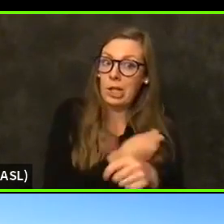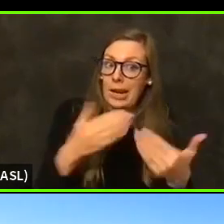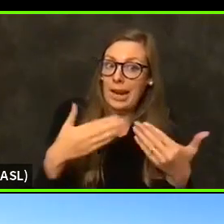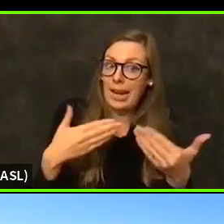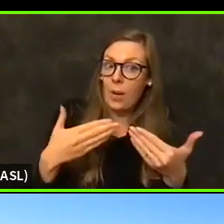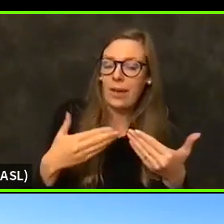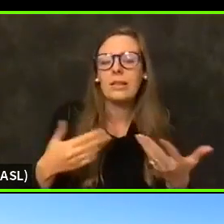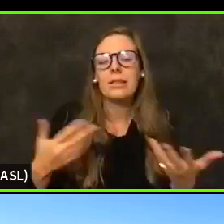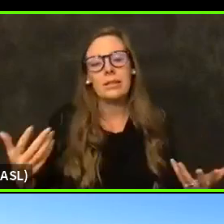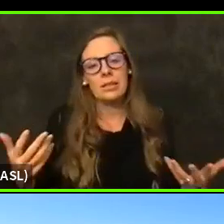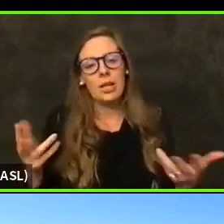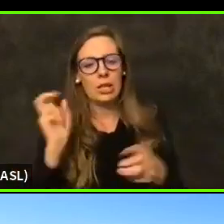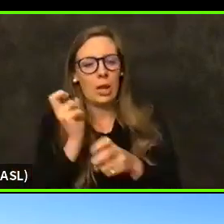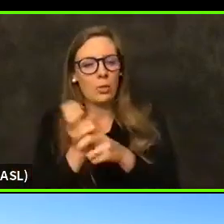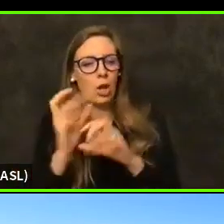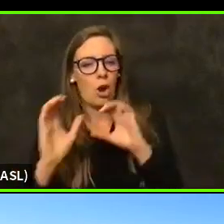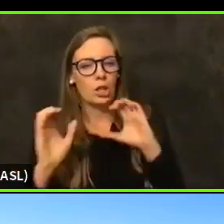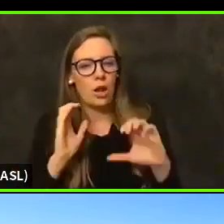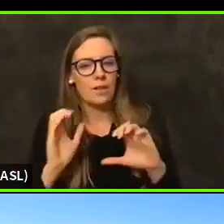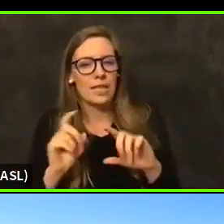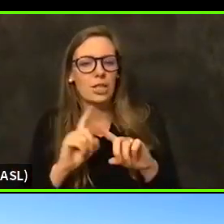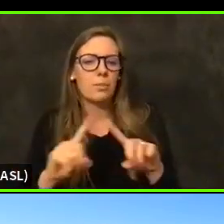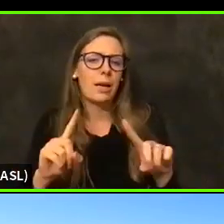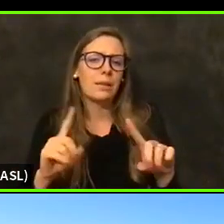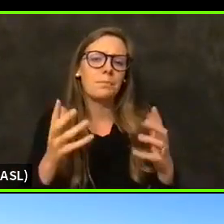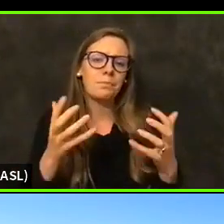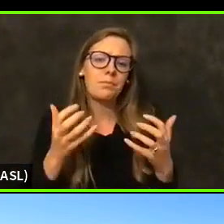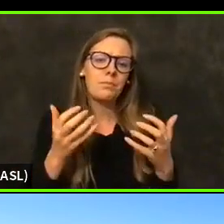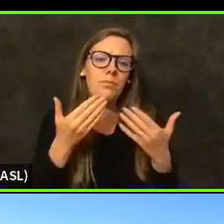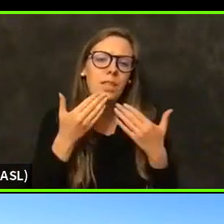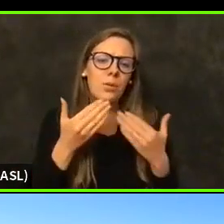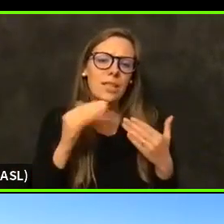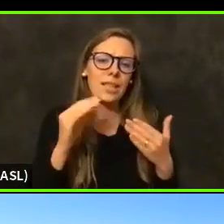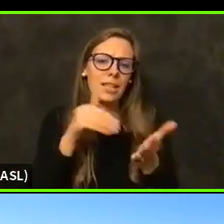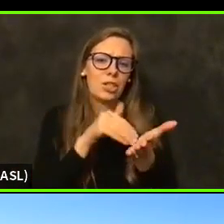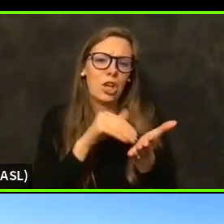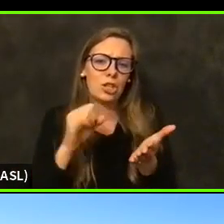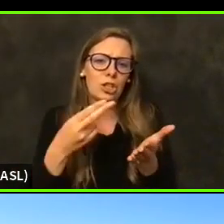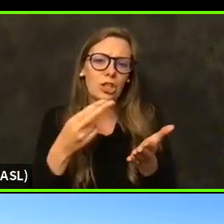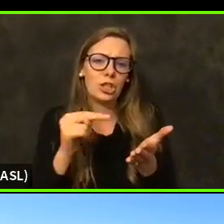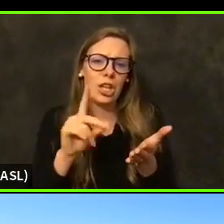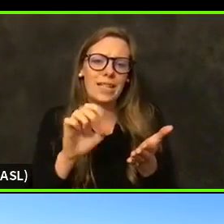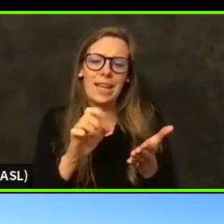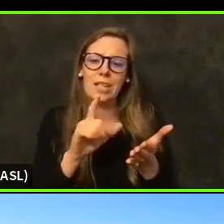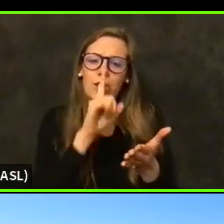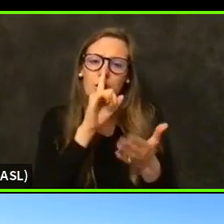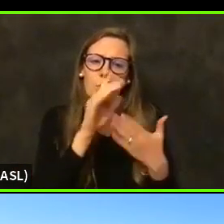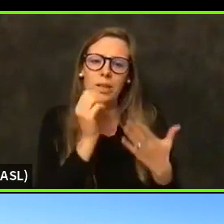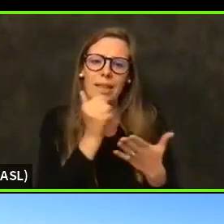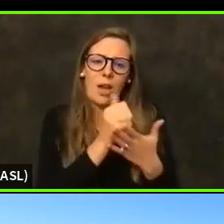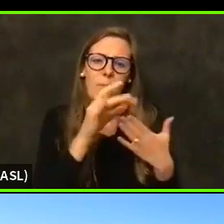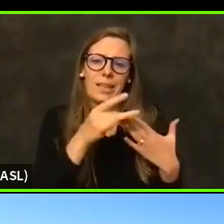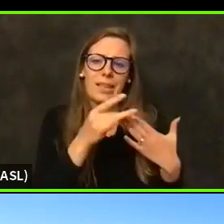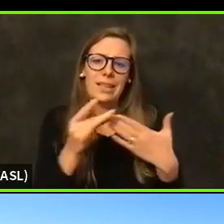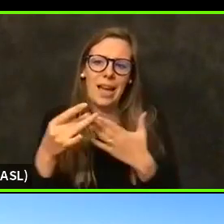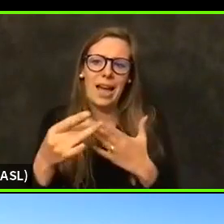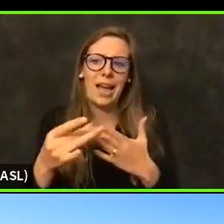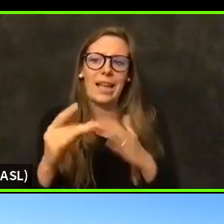Zendaya and others for making sure that our guidance is really guidance because these folks who are doing the administration in those clinics, they need